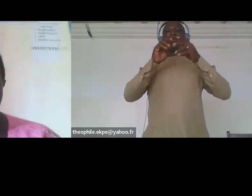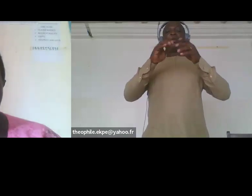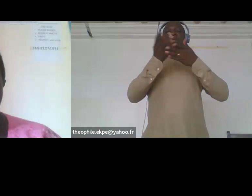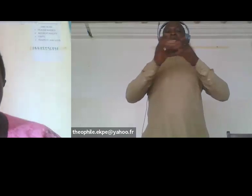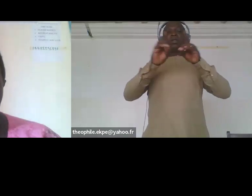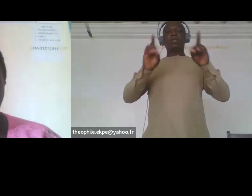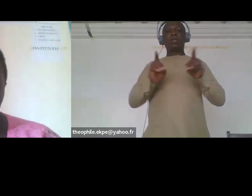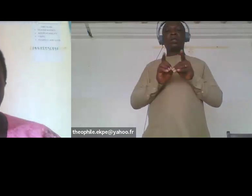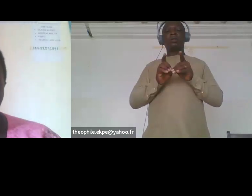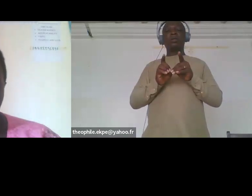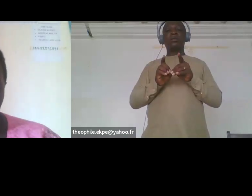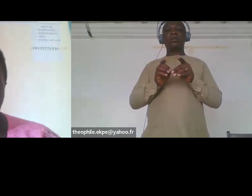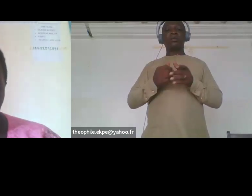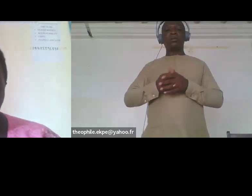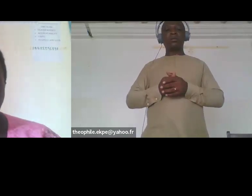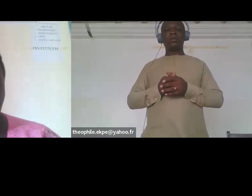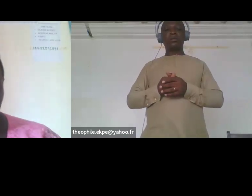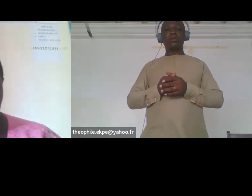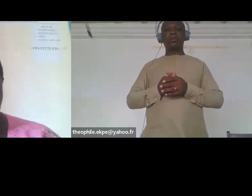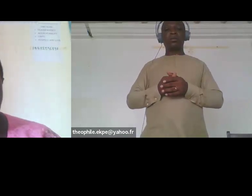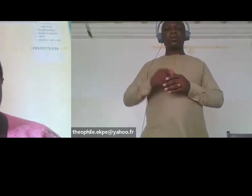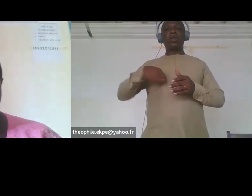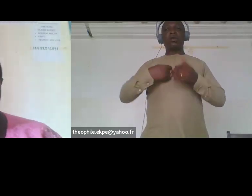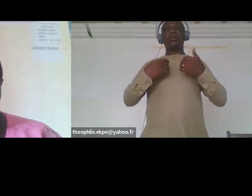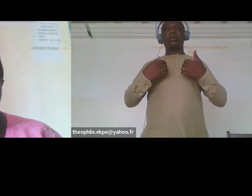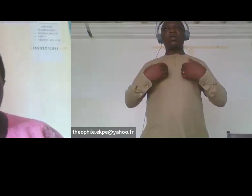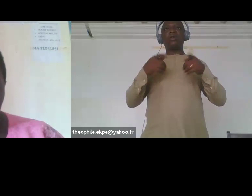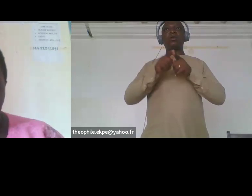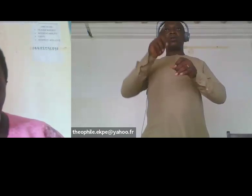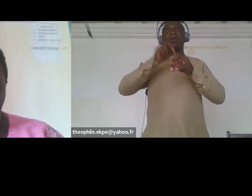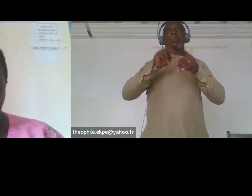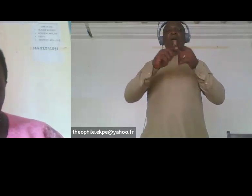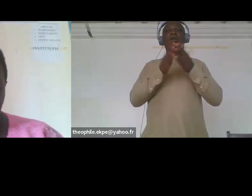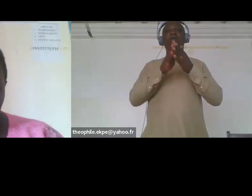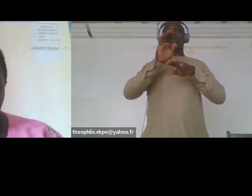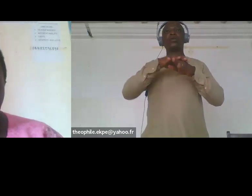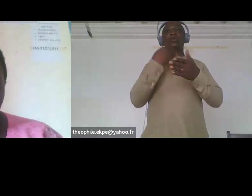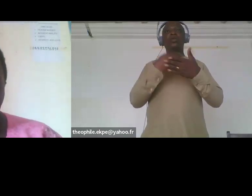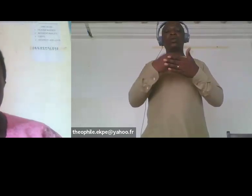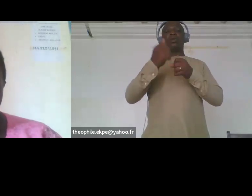at the lira district level as well lidwa participated in the budget conference